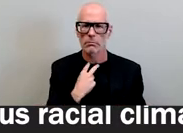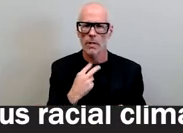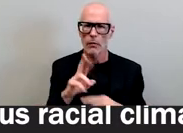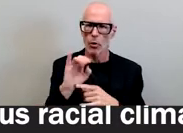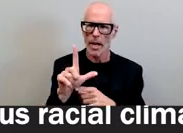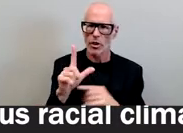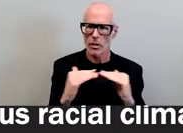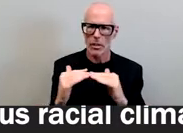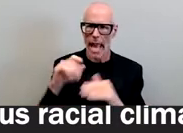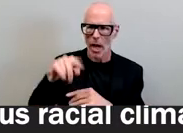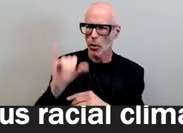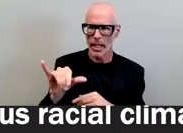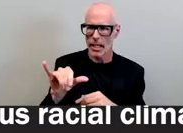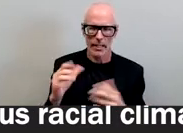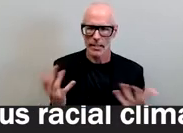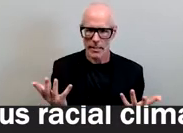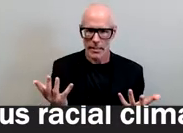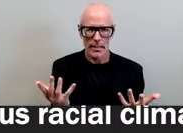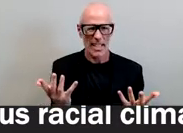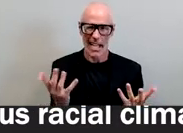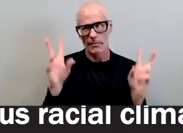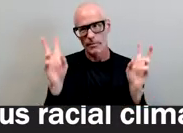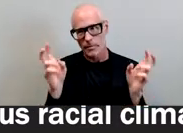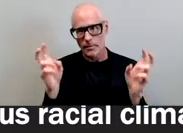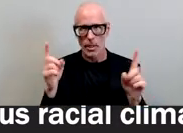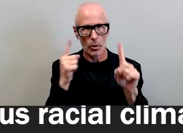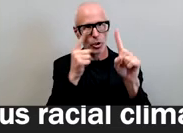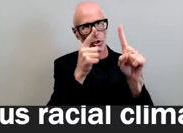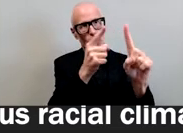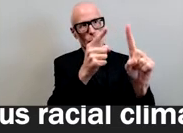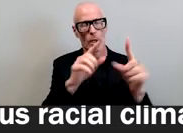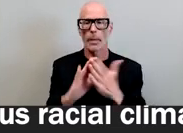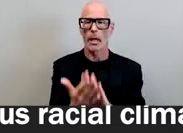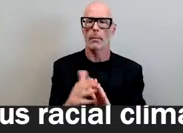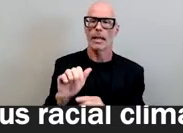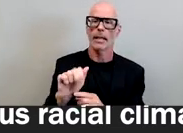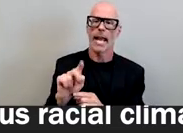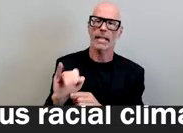certainly going nowhere fast in a so-called pursuit of becoming anti-racist without data